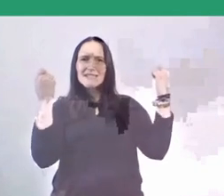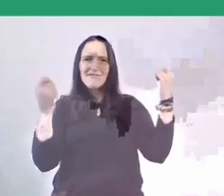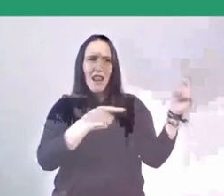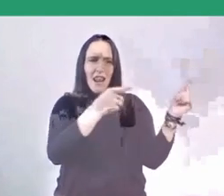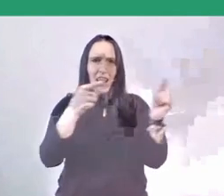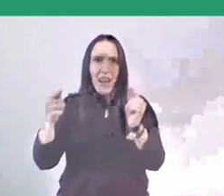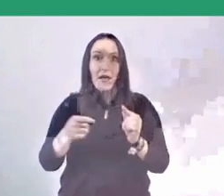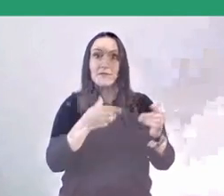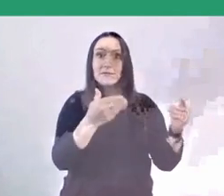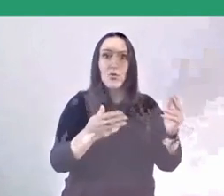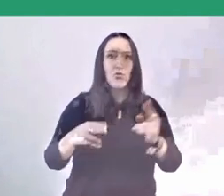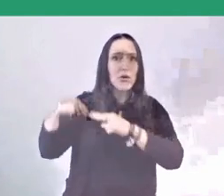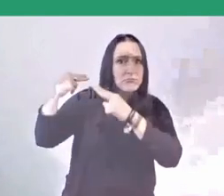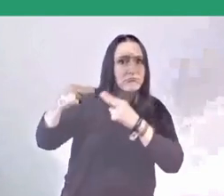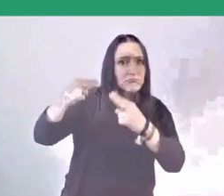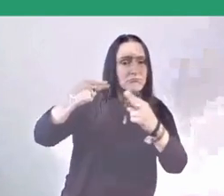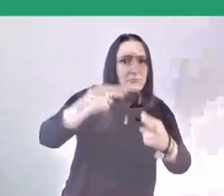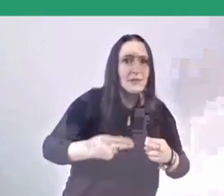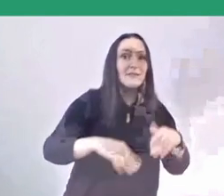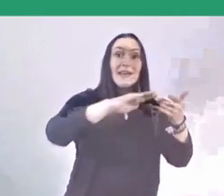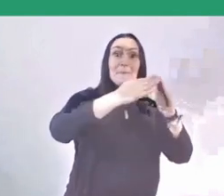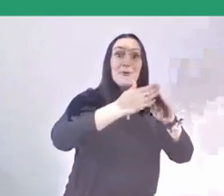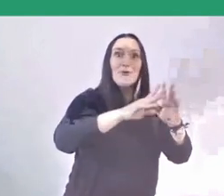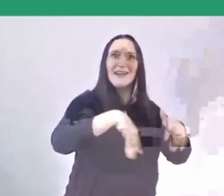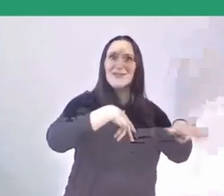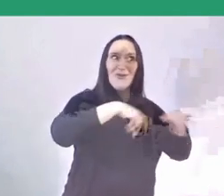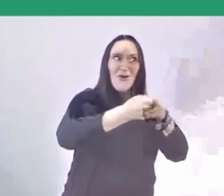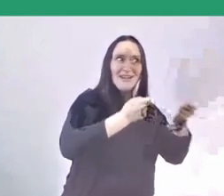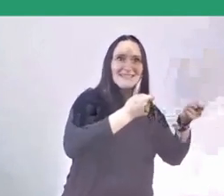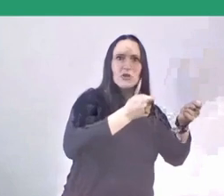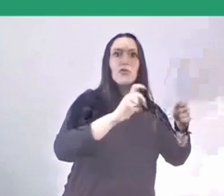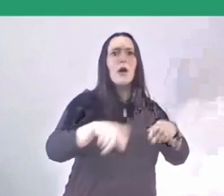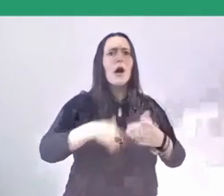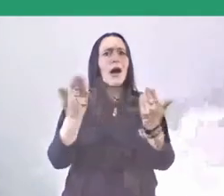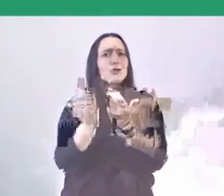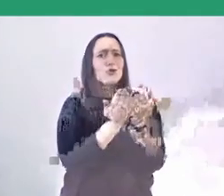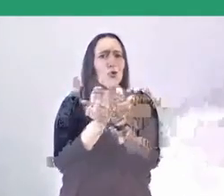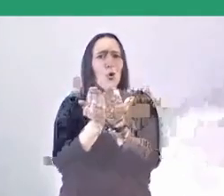and the common organisation later on created a school for mothers and for grandparents